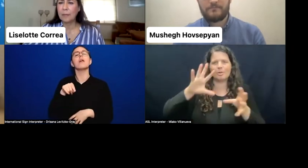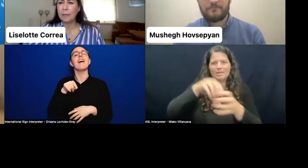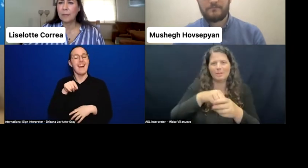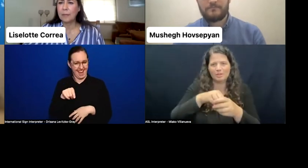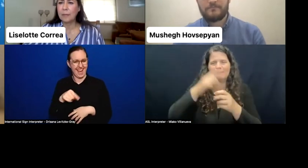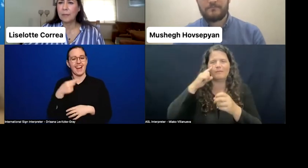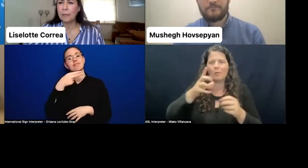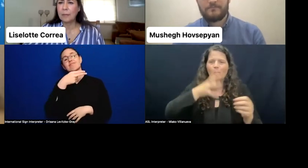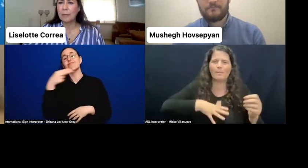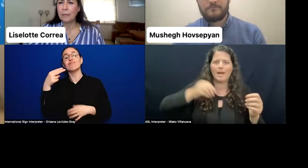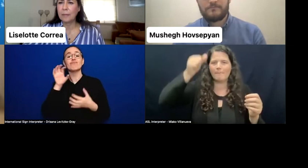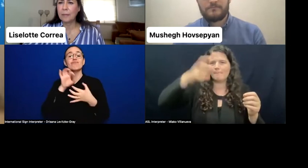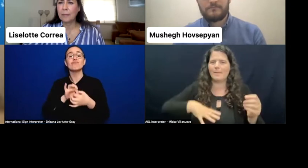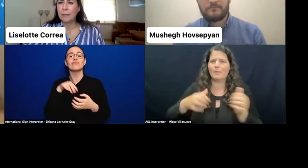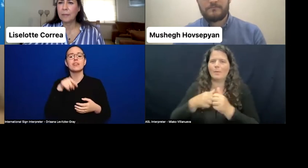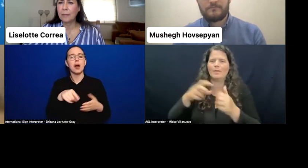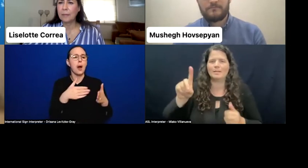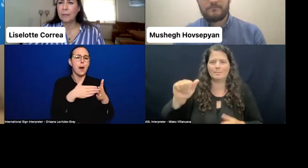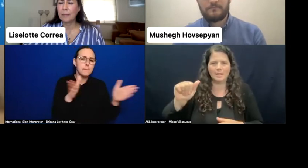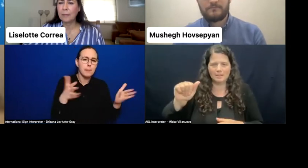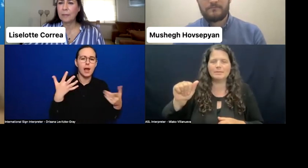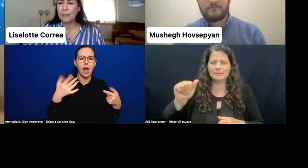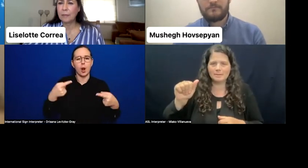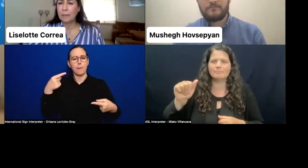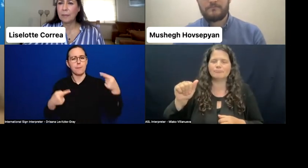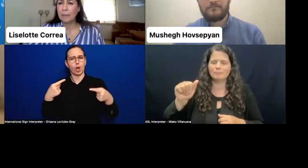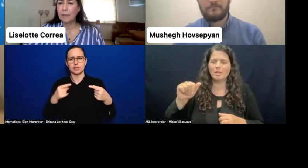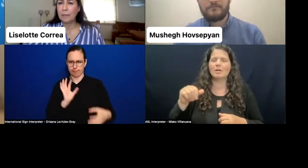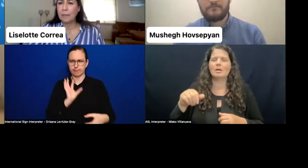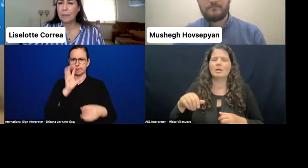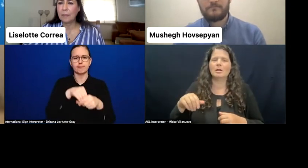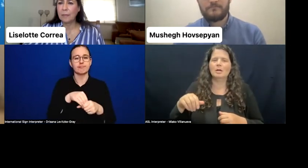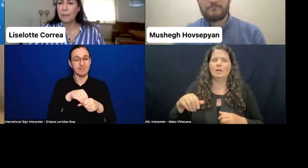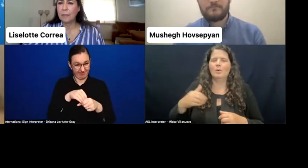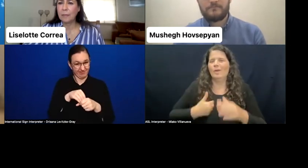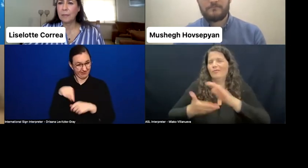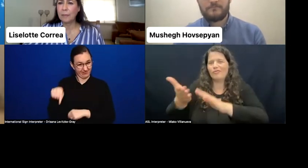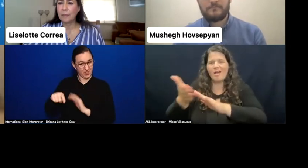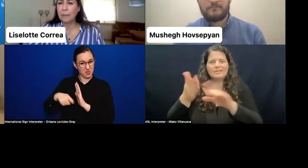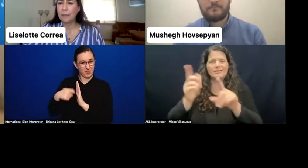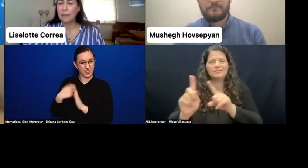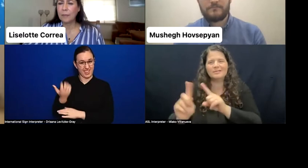We run many, many different activities, and projects,